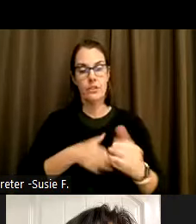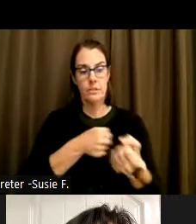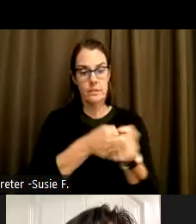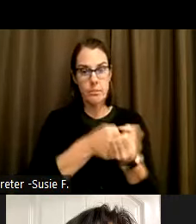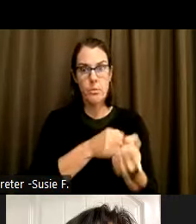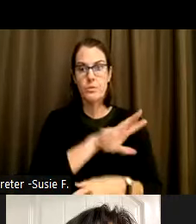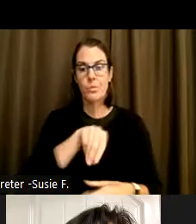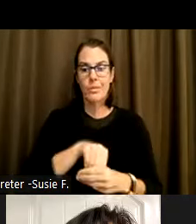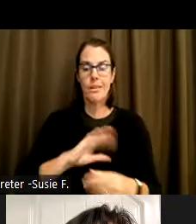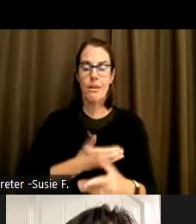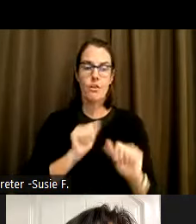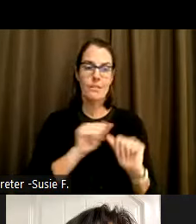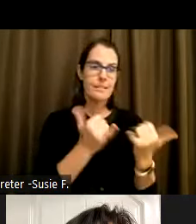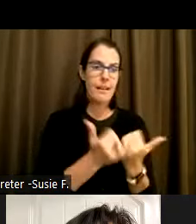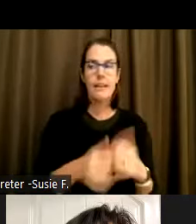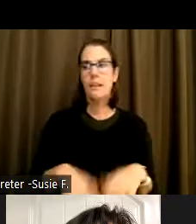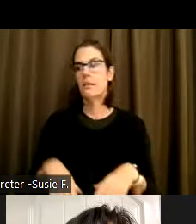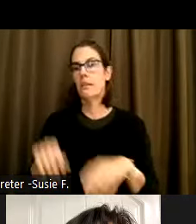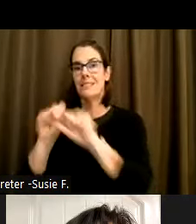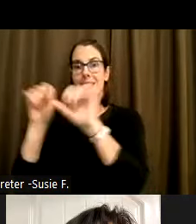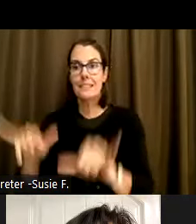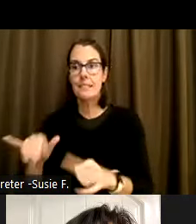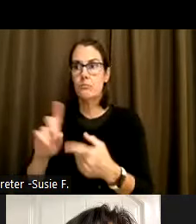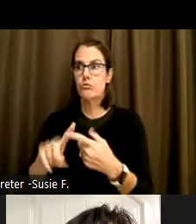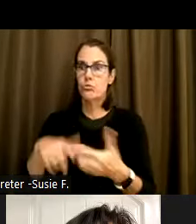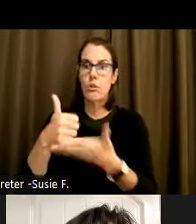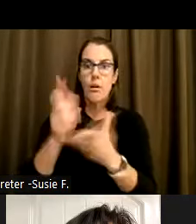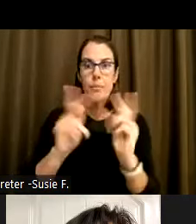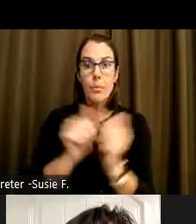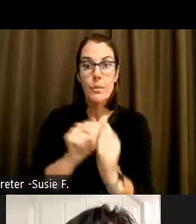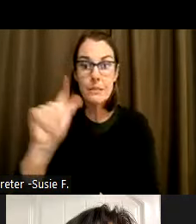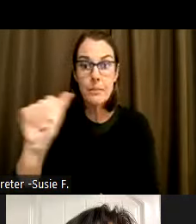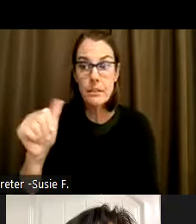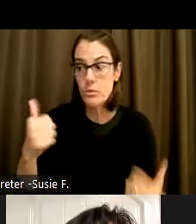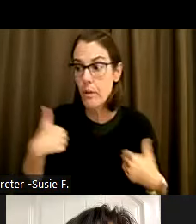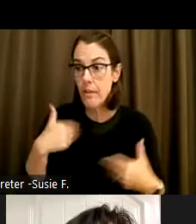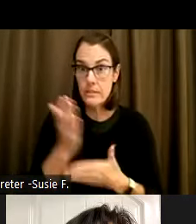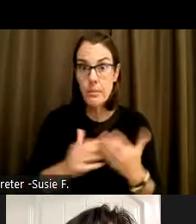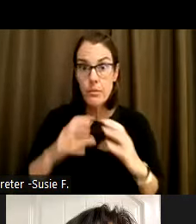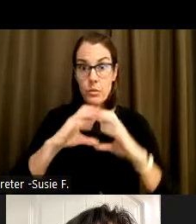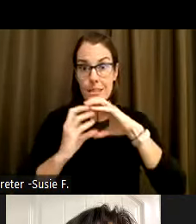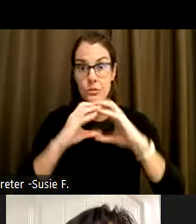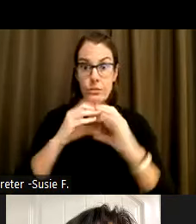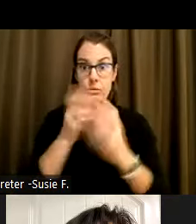and society to assist people with disabilities that may have some of those intersectional pieces,